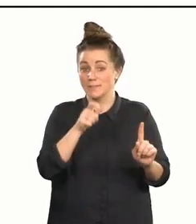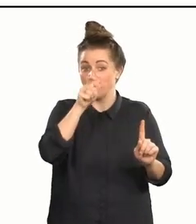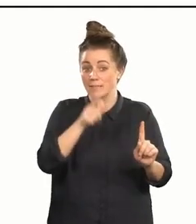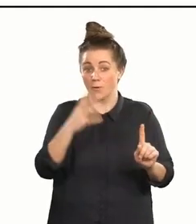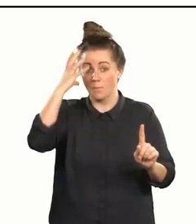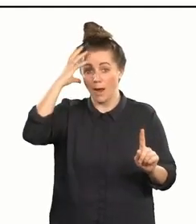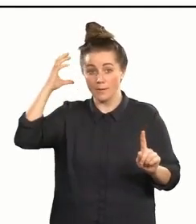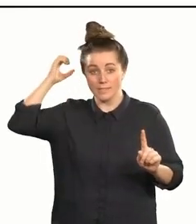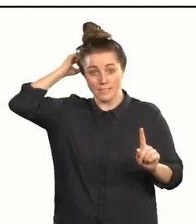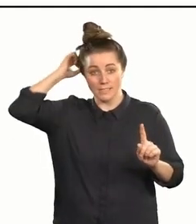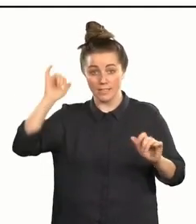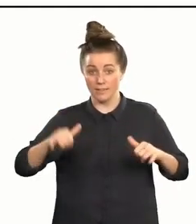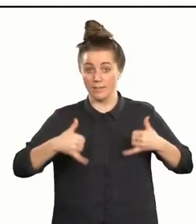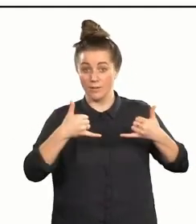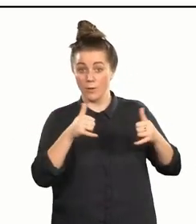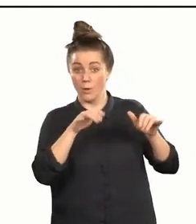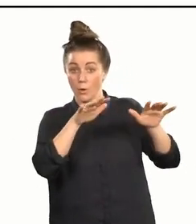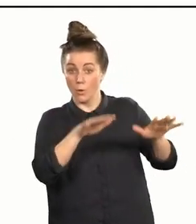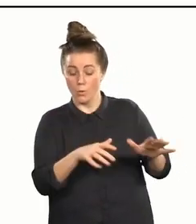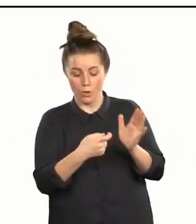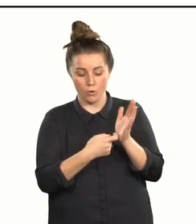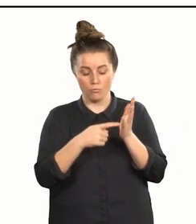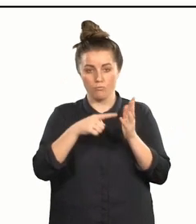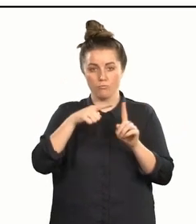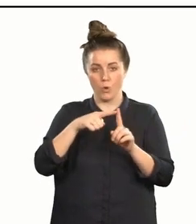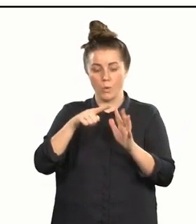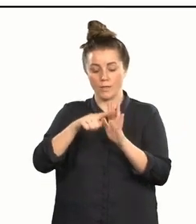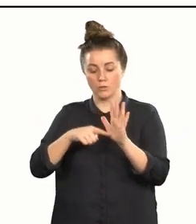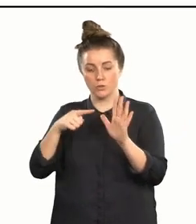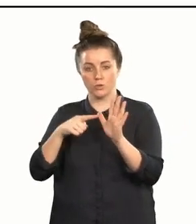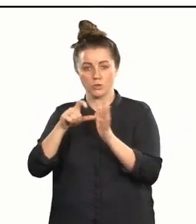the Māui Tikitiki a Taranga Award is Rue-Jade Morgan.